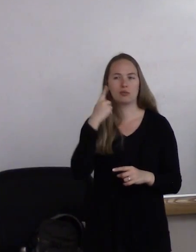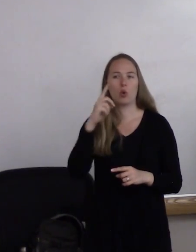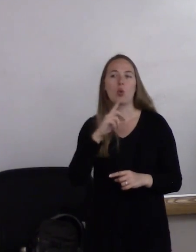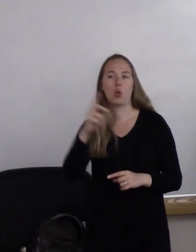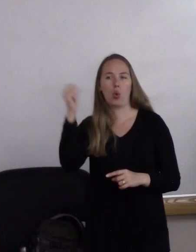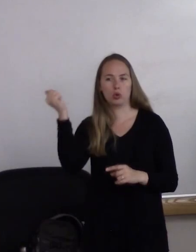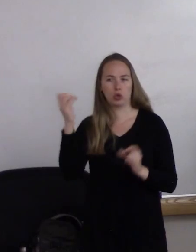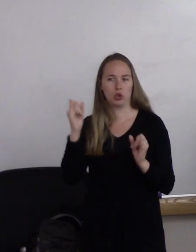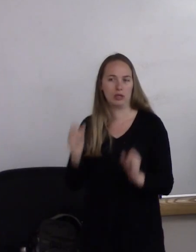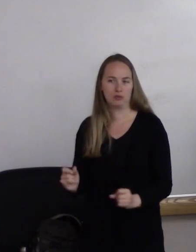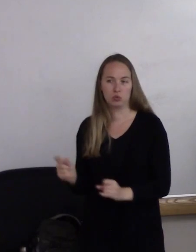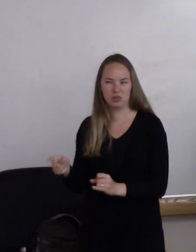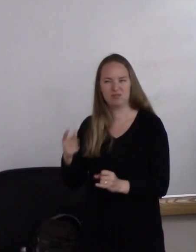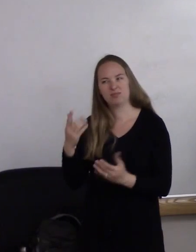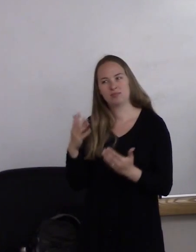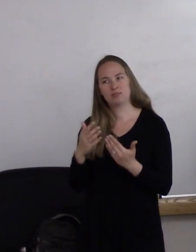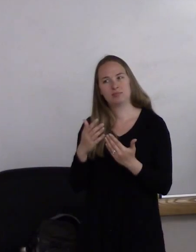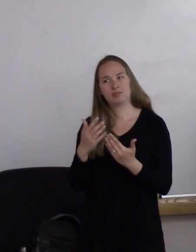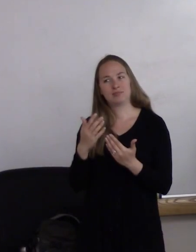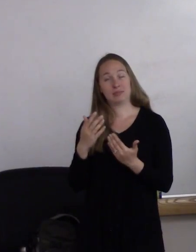Mostly 'cause it's obviously my passion.